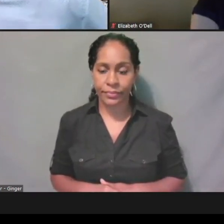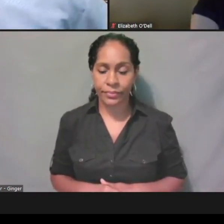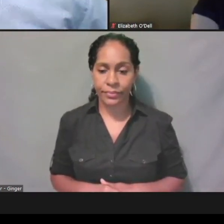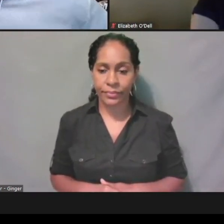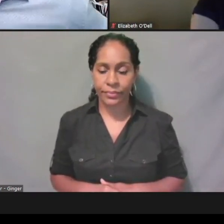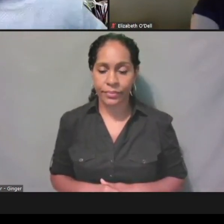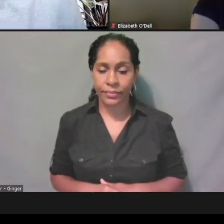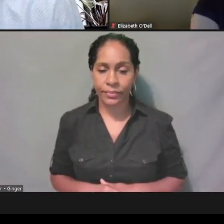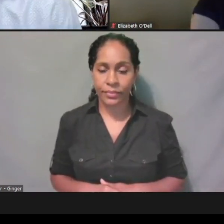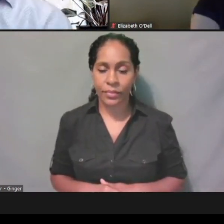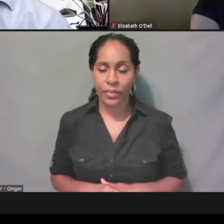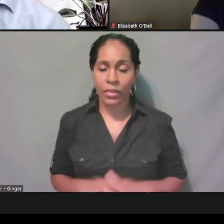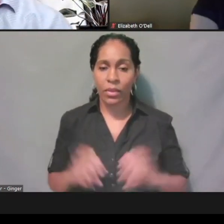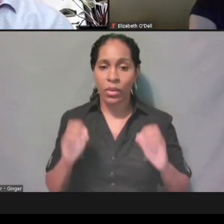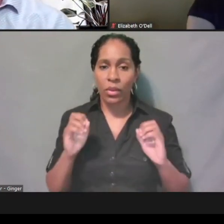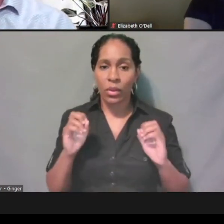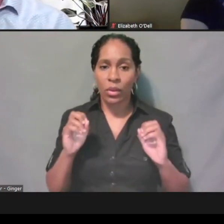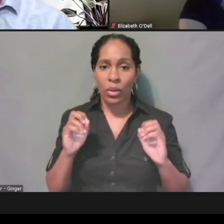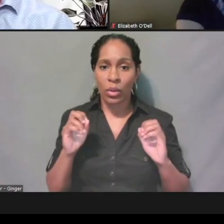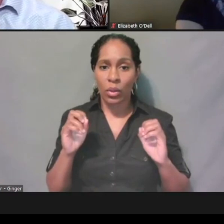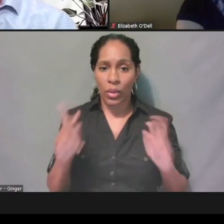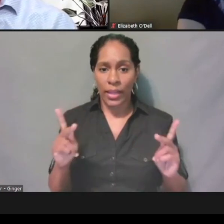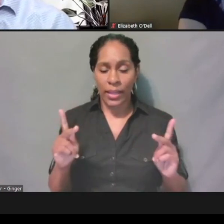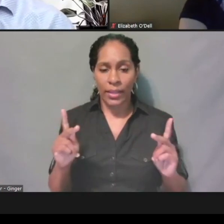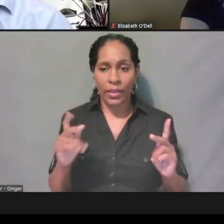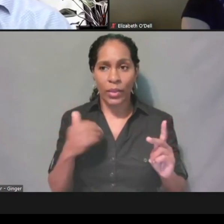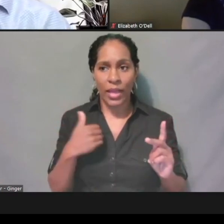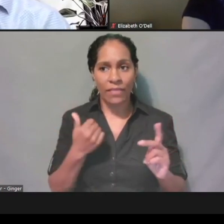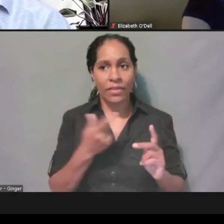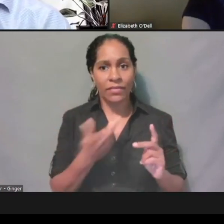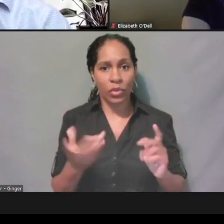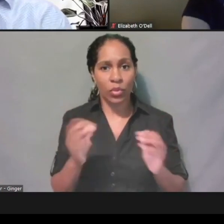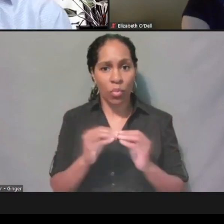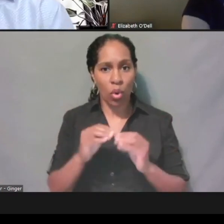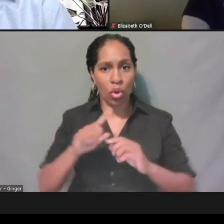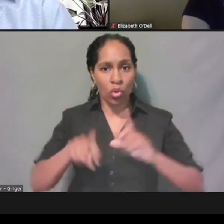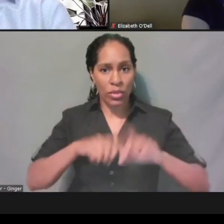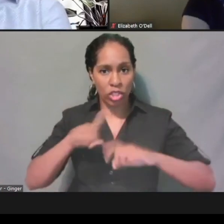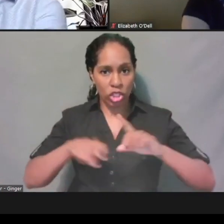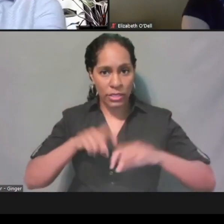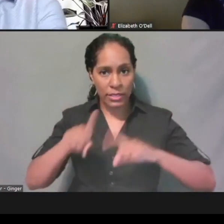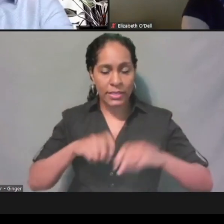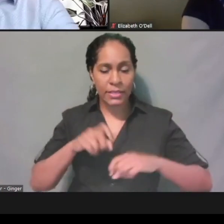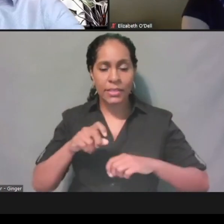All right, so we have a couple more questions we can review in the chat,